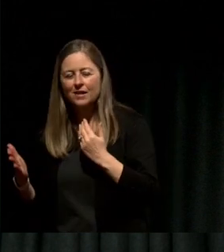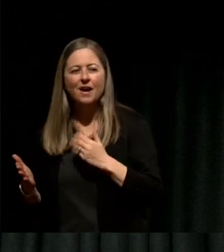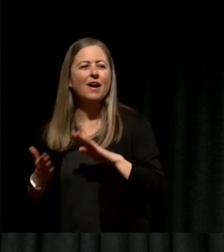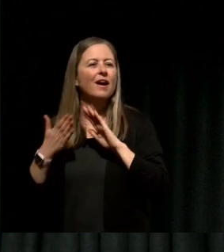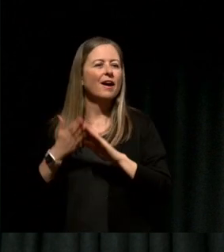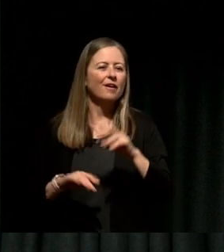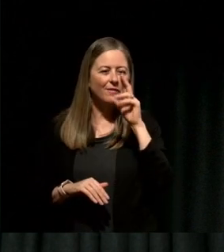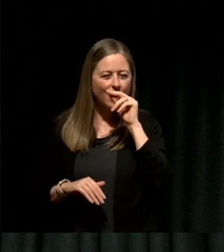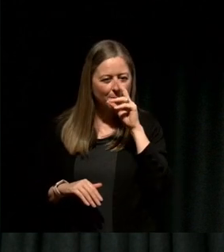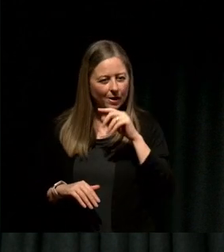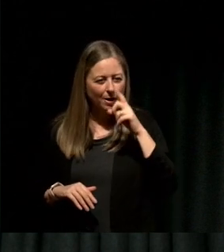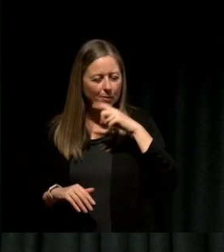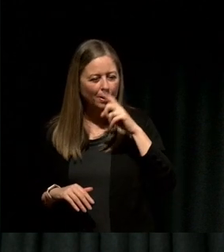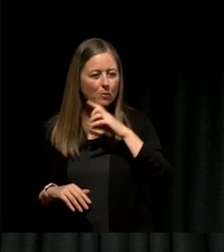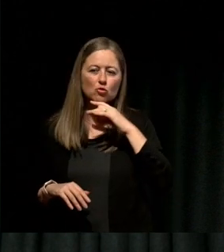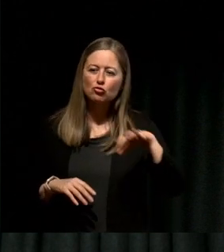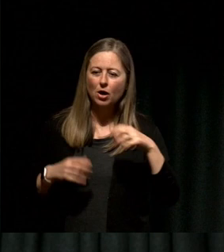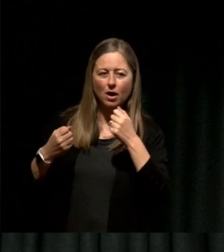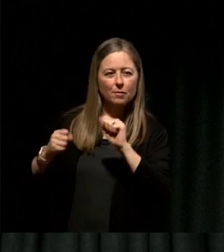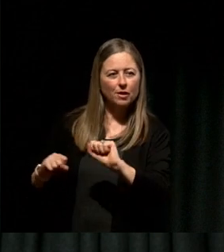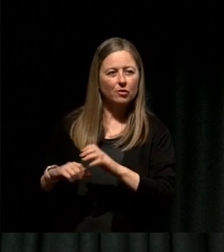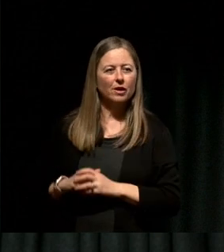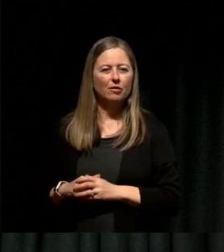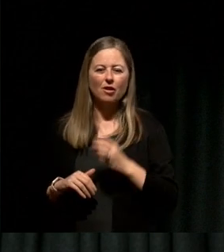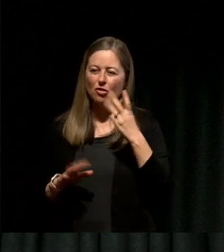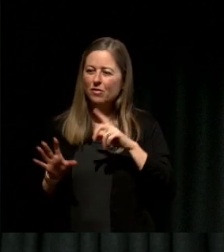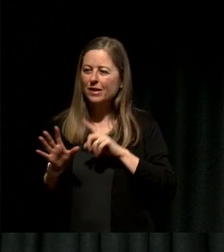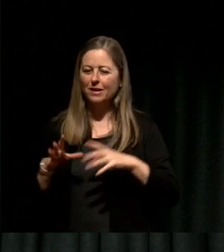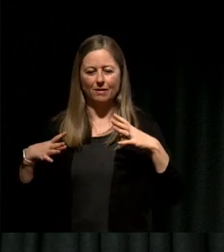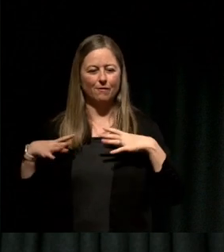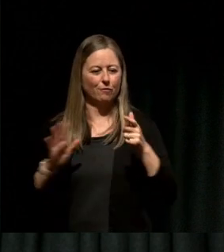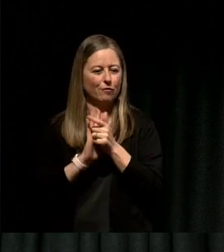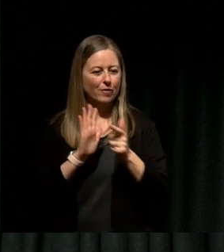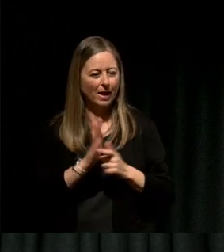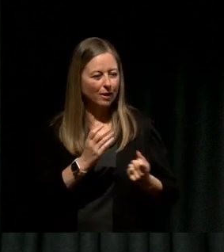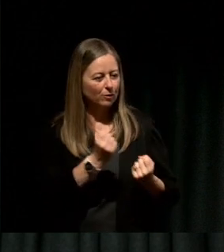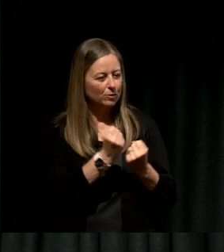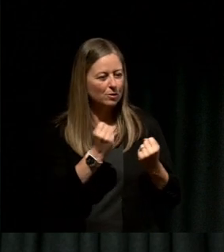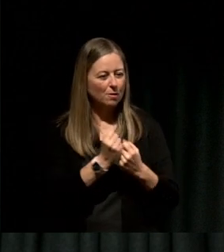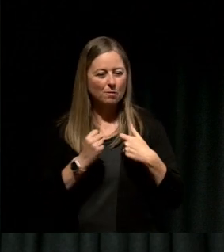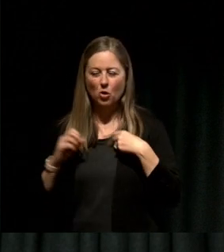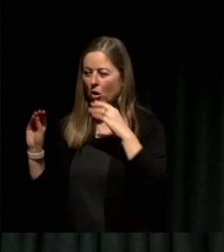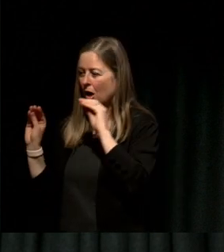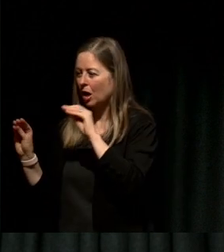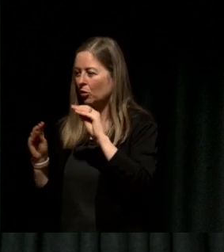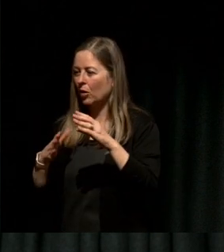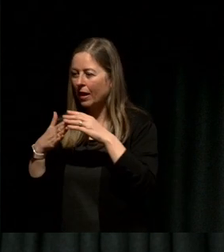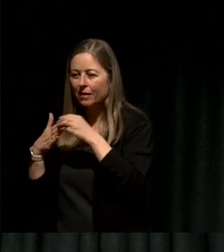Protection get three years of free legal support, I taught leadership and worked on a project